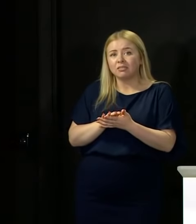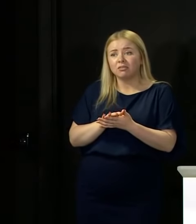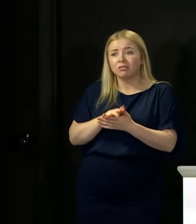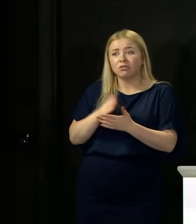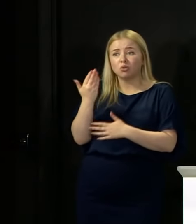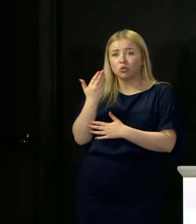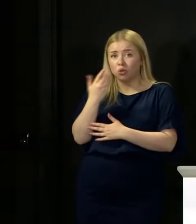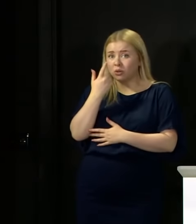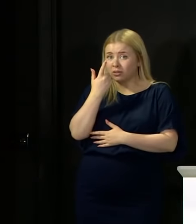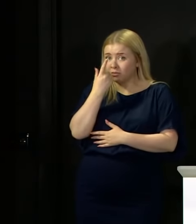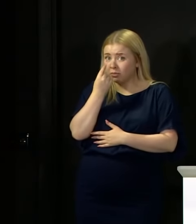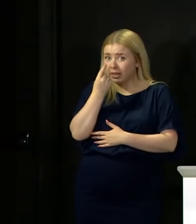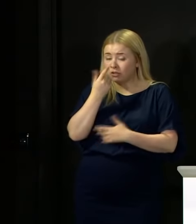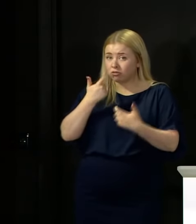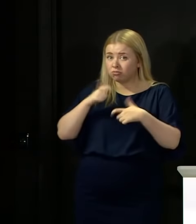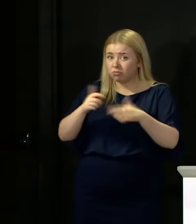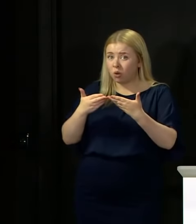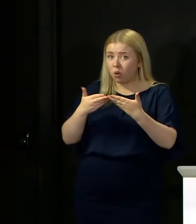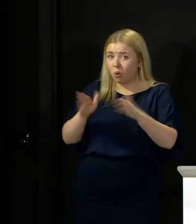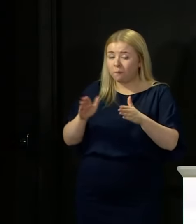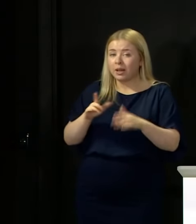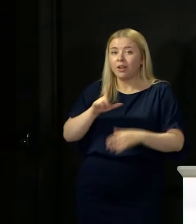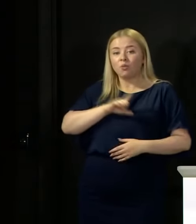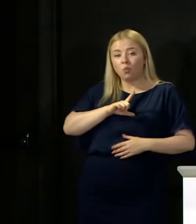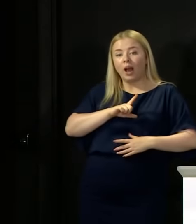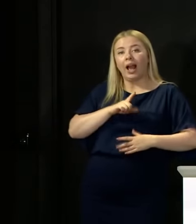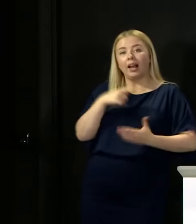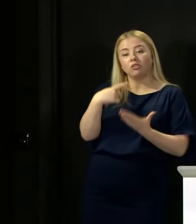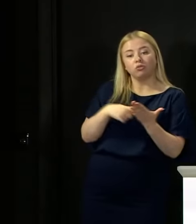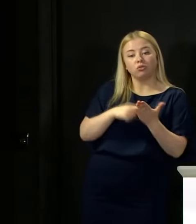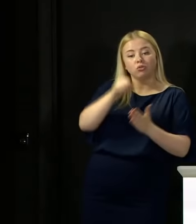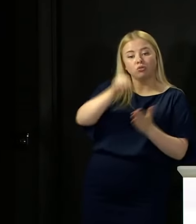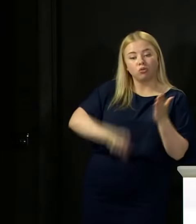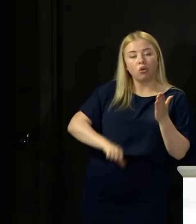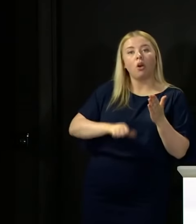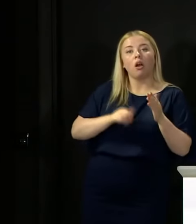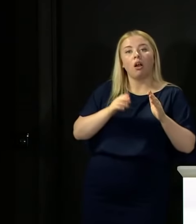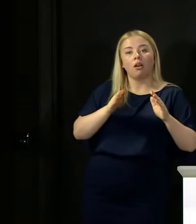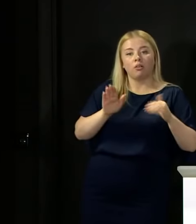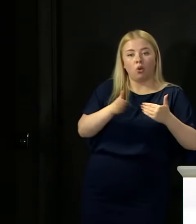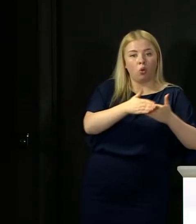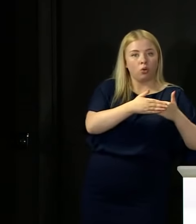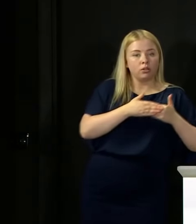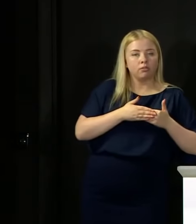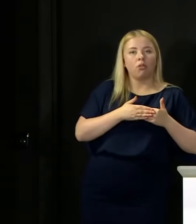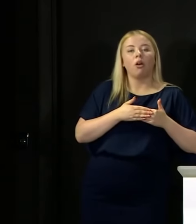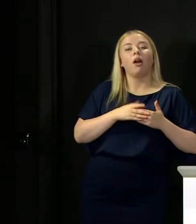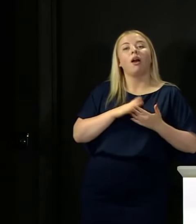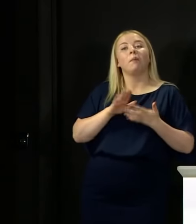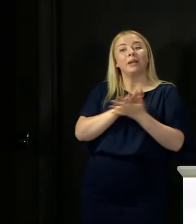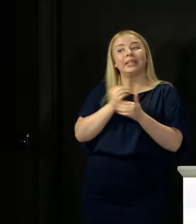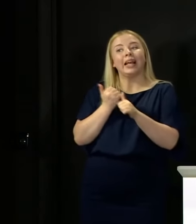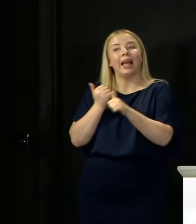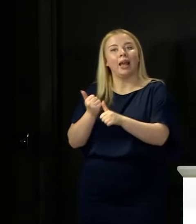It would possibly mean that those things were essential to stop schools having to close, or prevent them from opening in the first place.